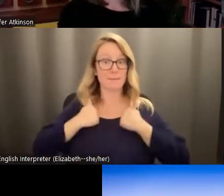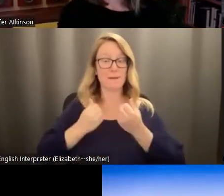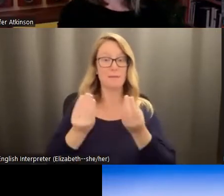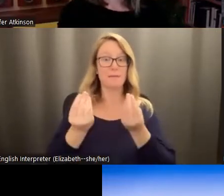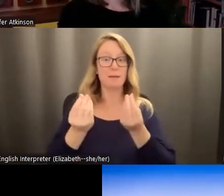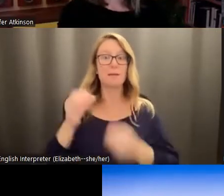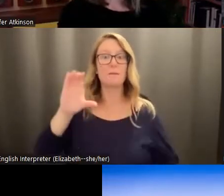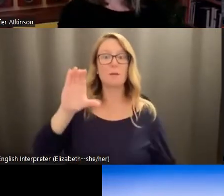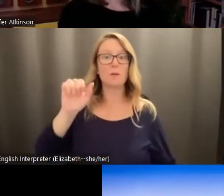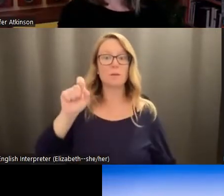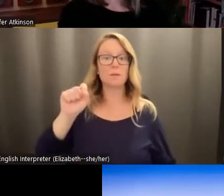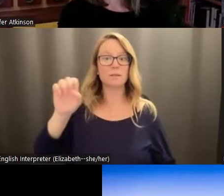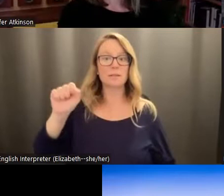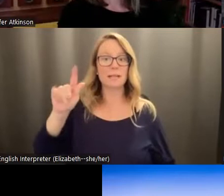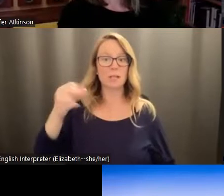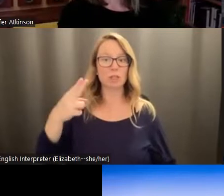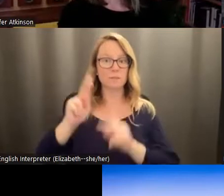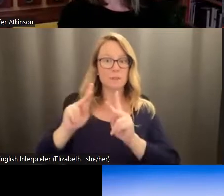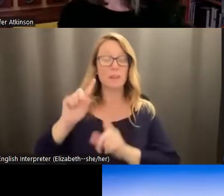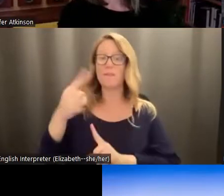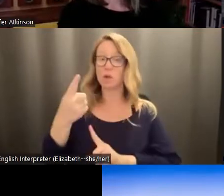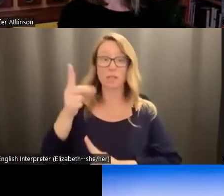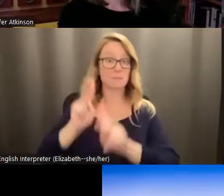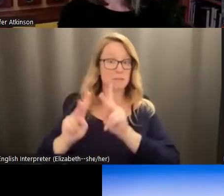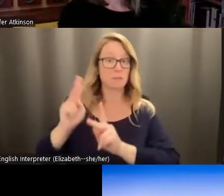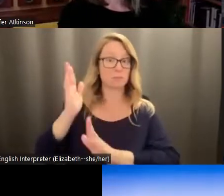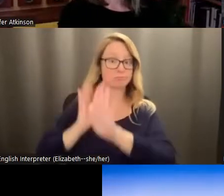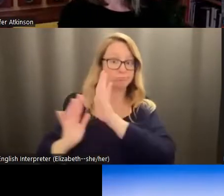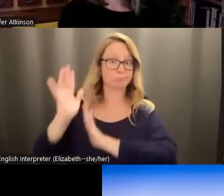the Coast Salish people are the first people who inhabited these